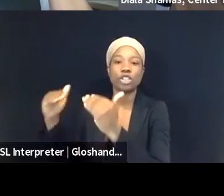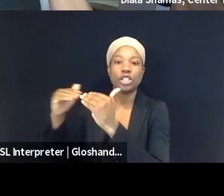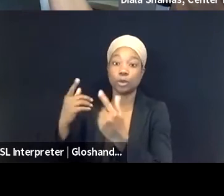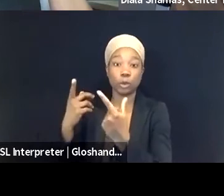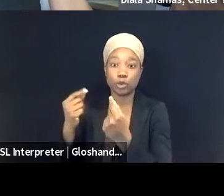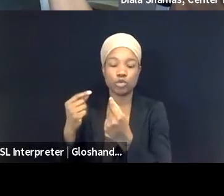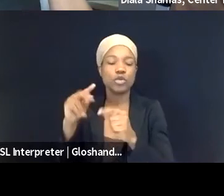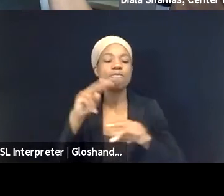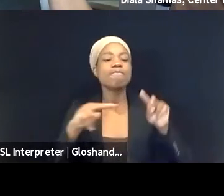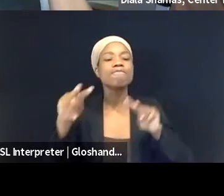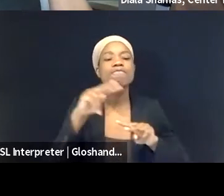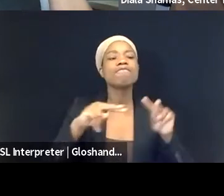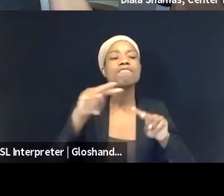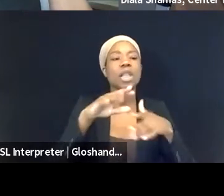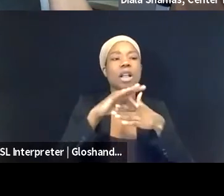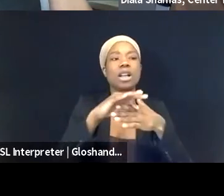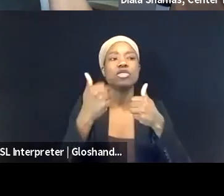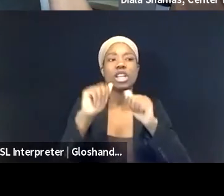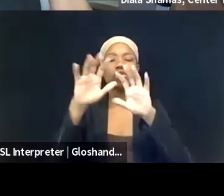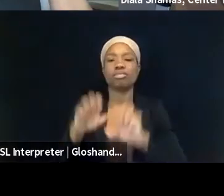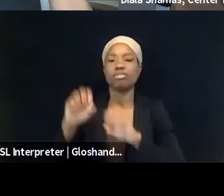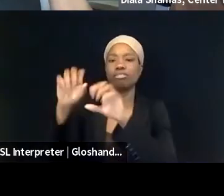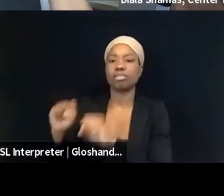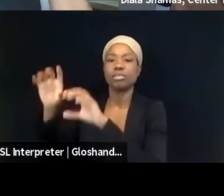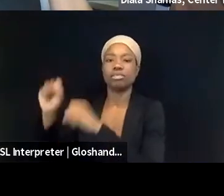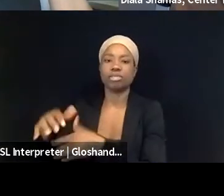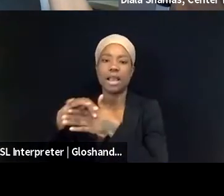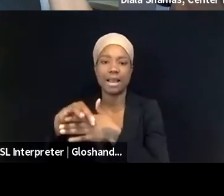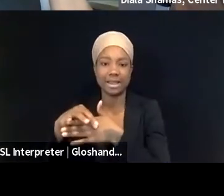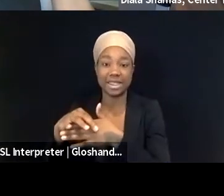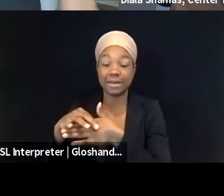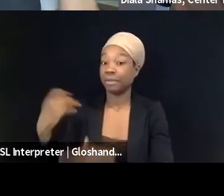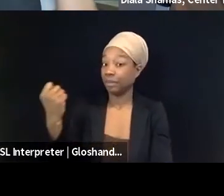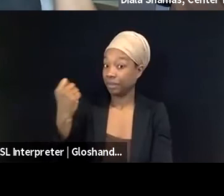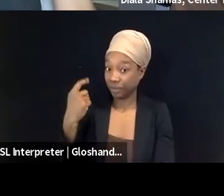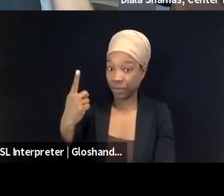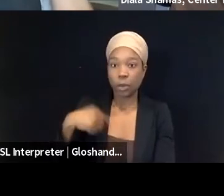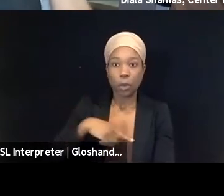On the other hand, we know that there are these kinds of very extreme right wing fascist groups